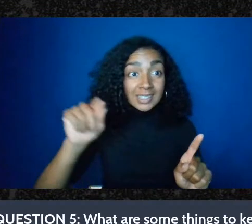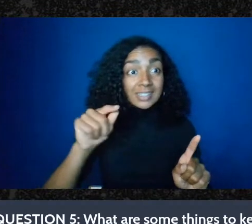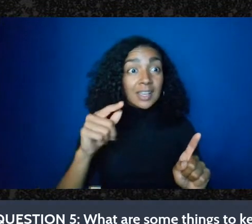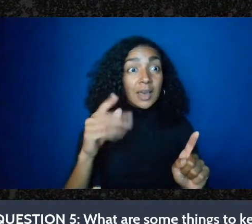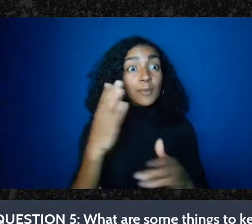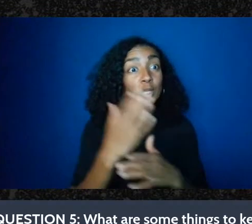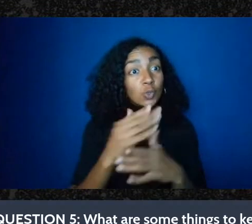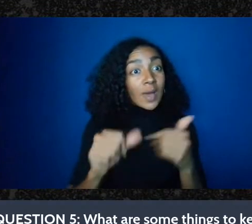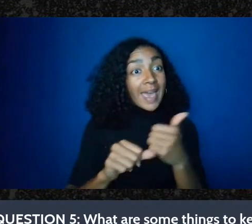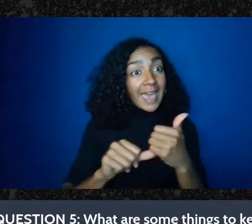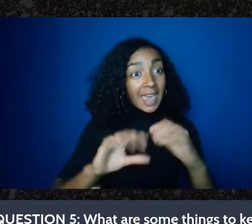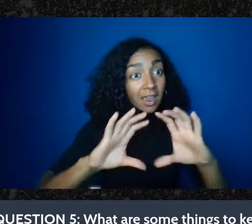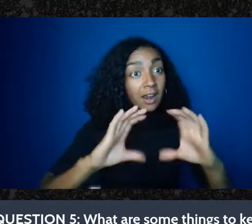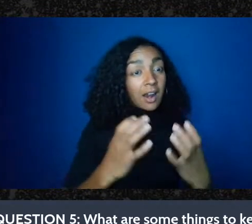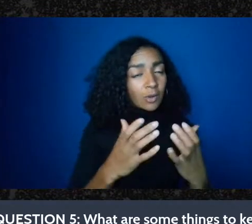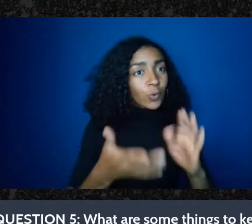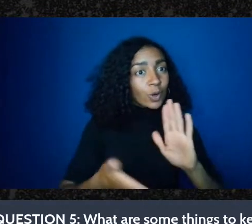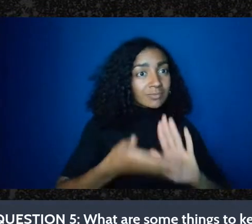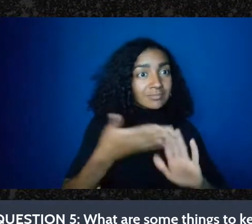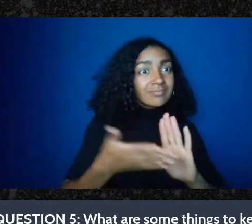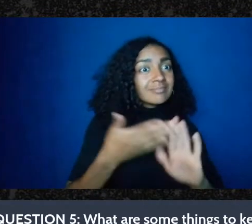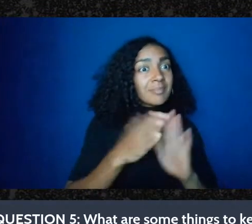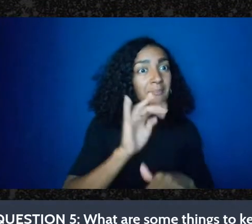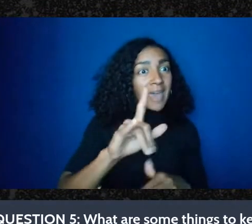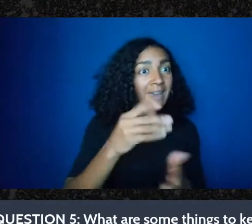you know, I'm you know – I want to talk about it, I want to think about how we